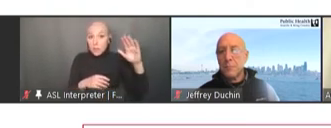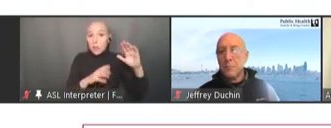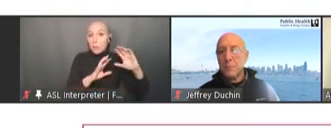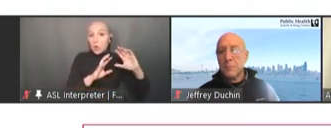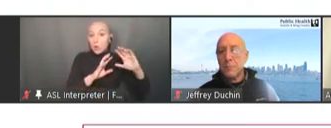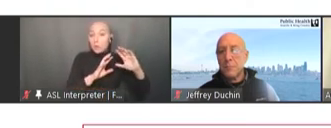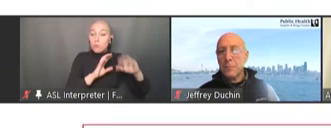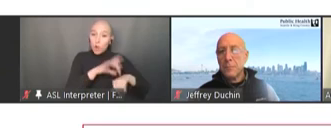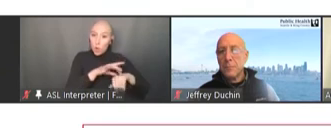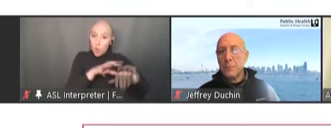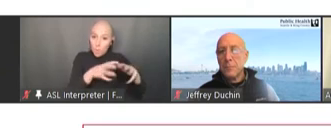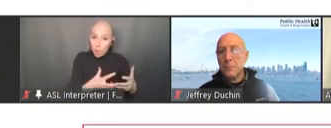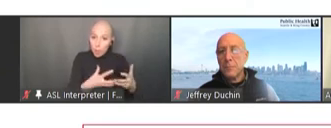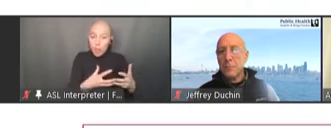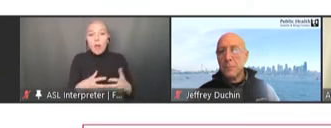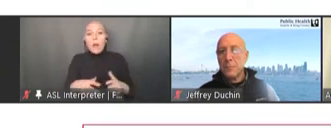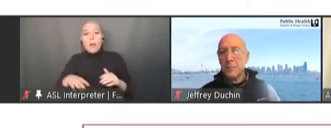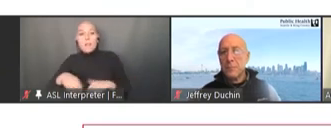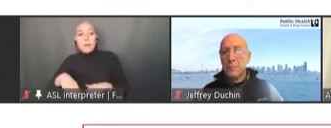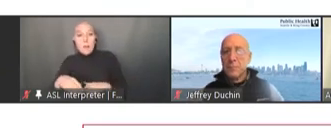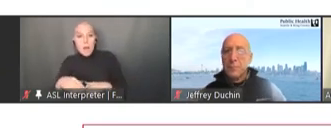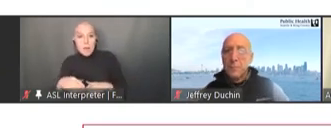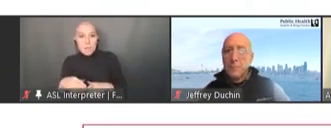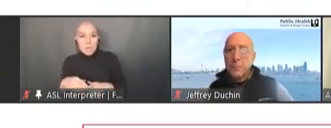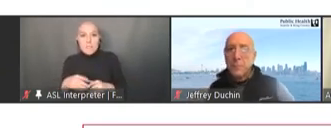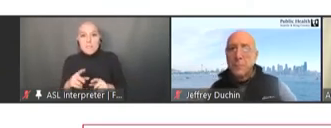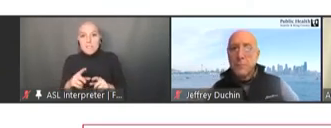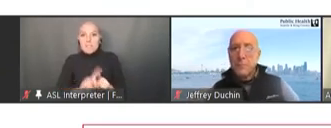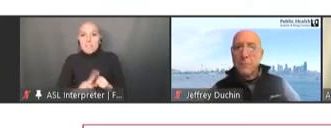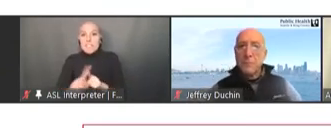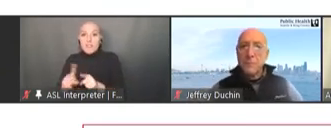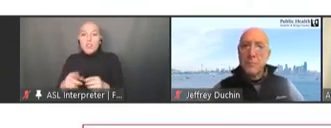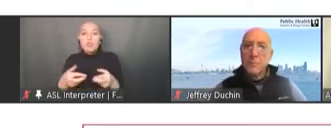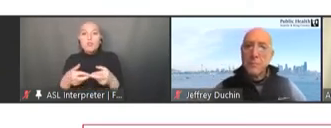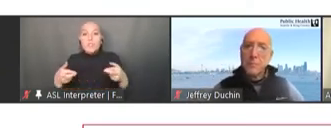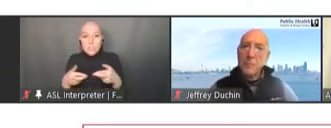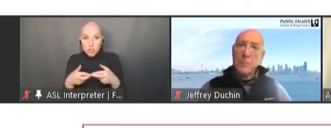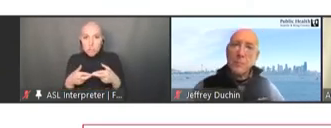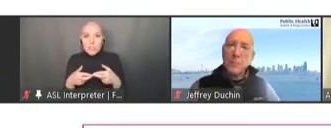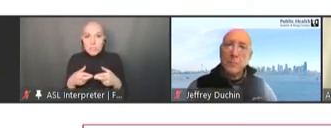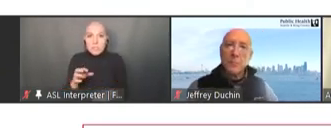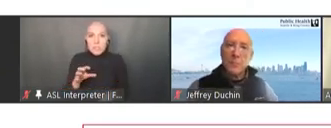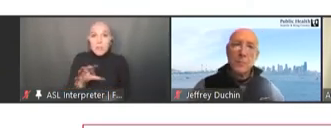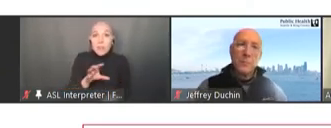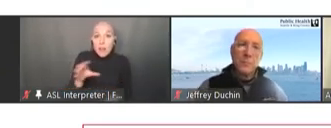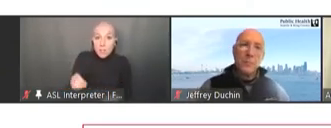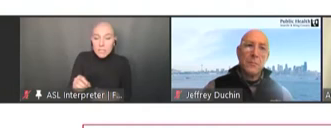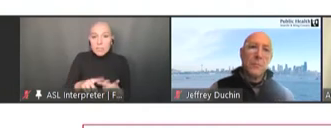region, the region of the Americas, the Eastern Mediterranean, the Southeast Asia, and then the